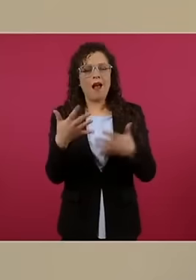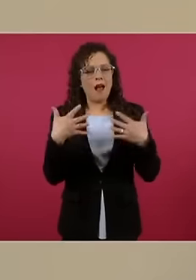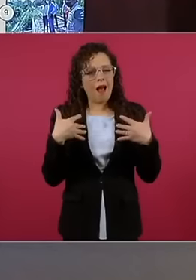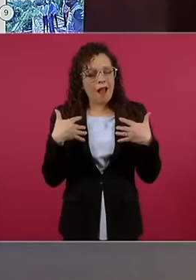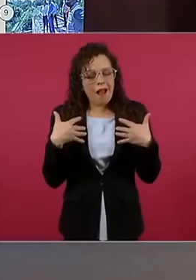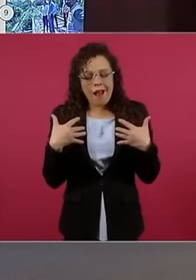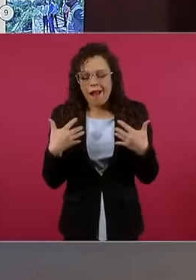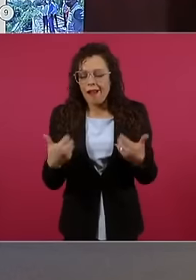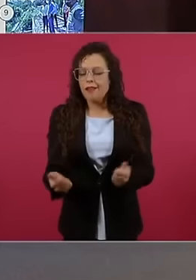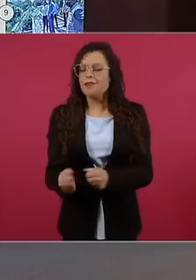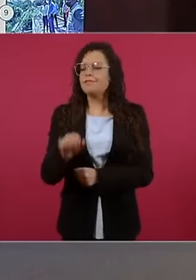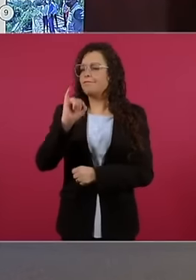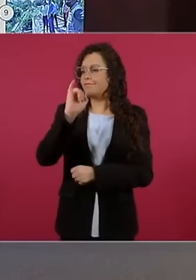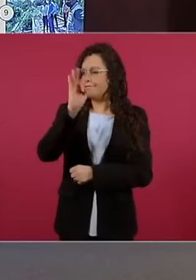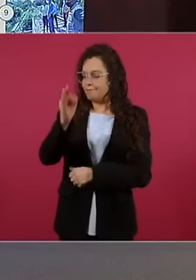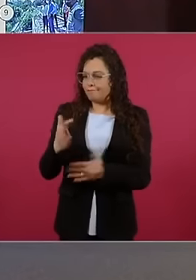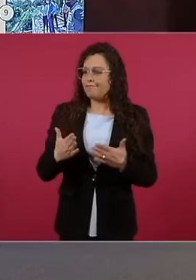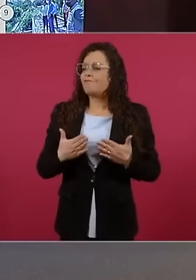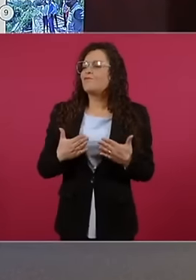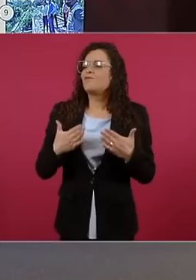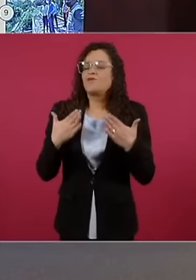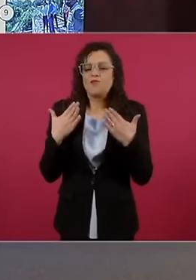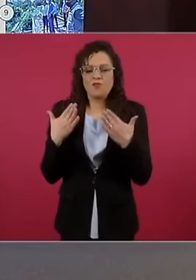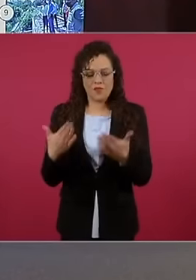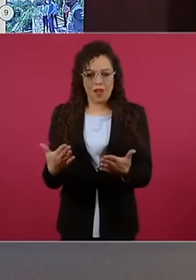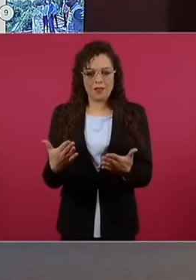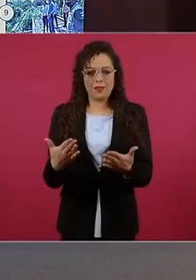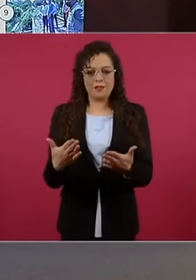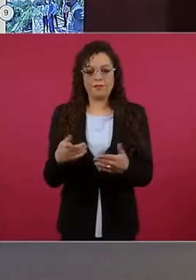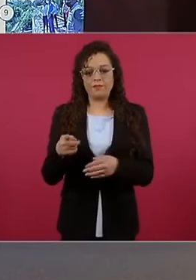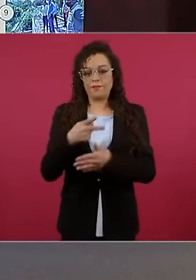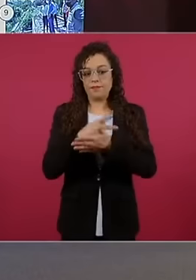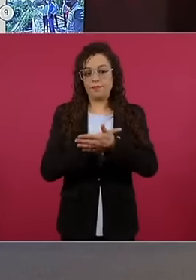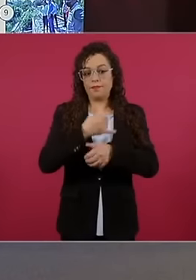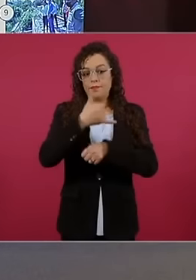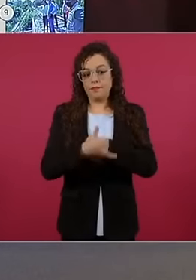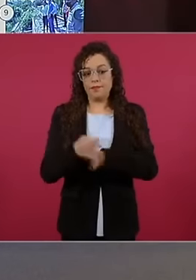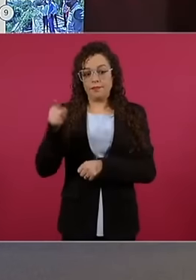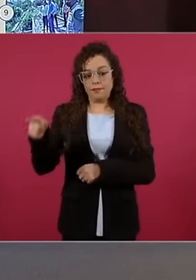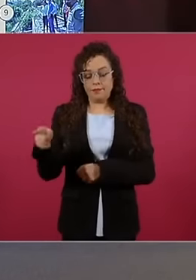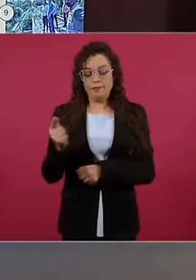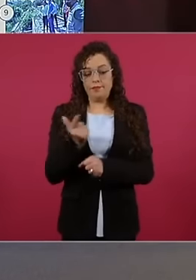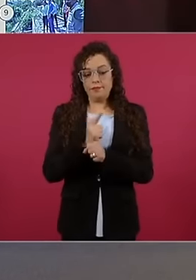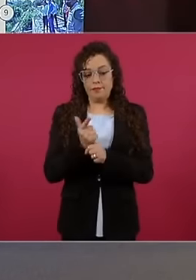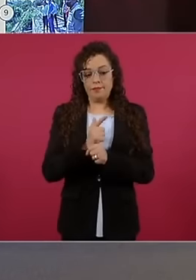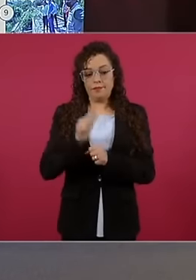affirming that it is a project by Mr. López. The president's office said let's go